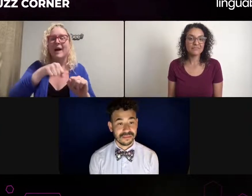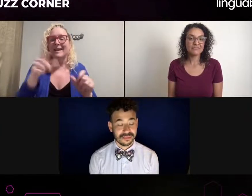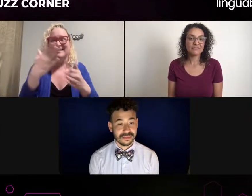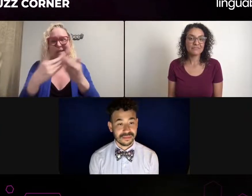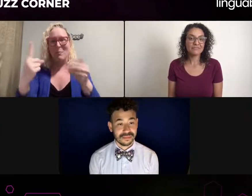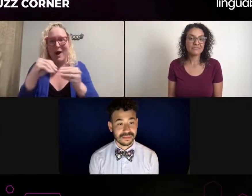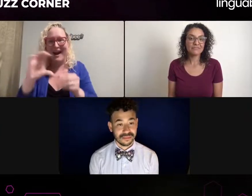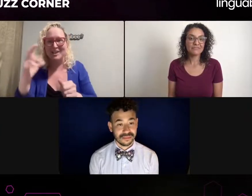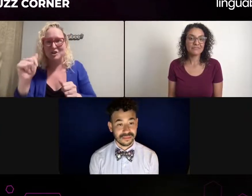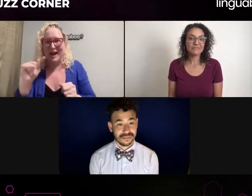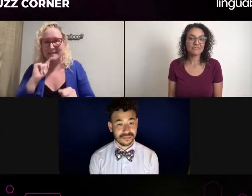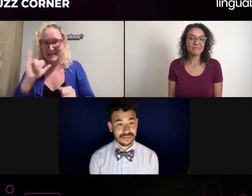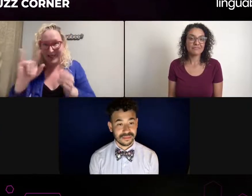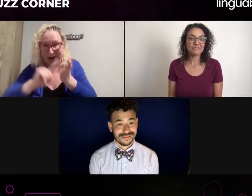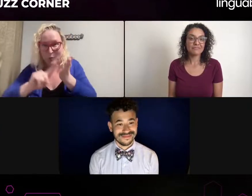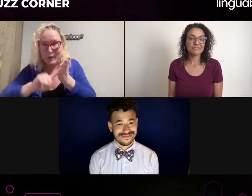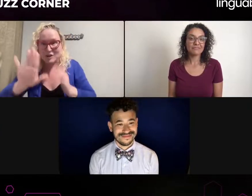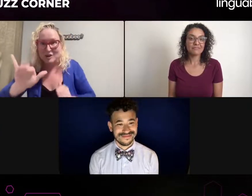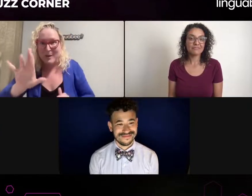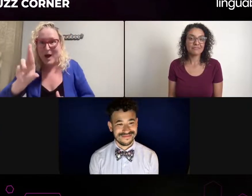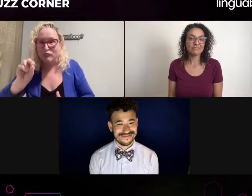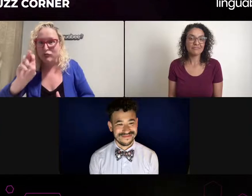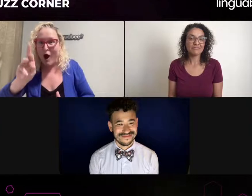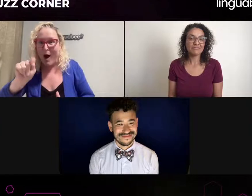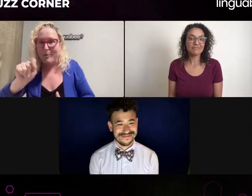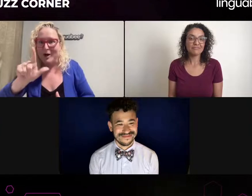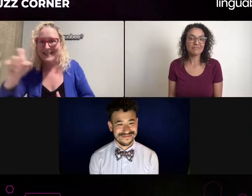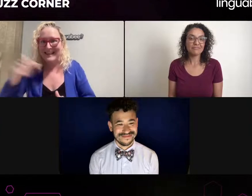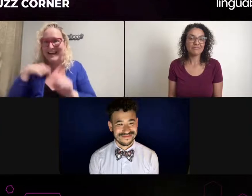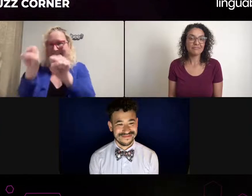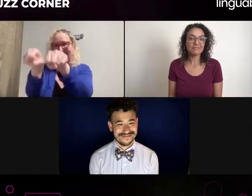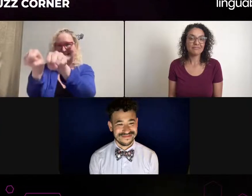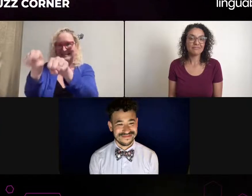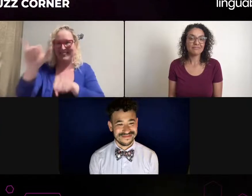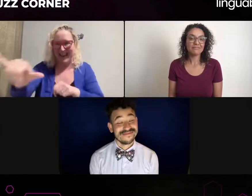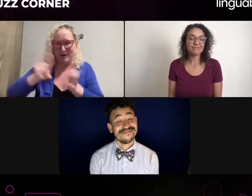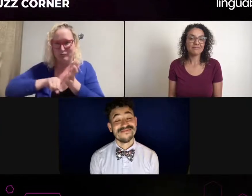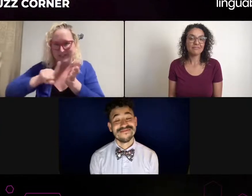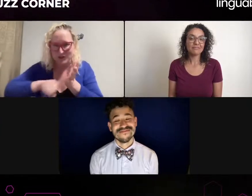no, just don't interpret like that, just look at me like I am acting. I am on the audition here.